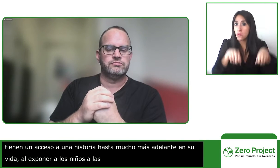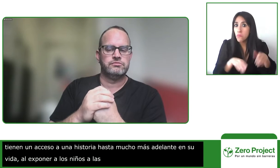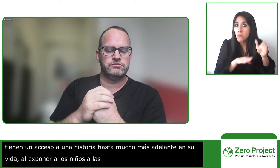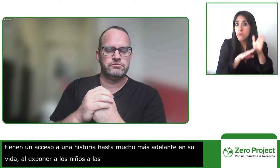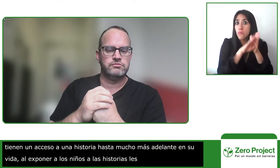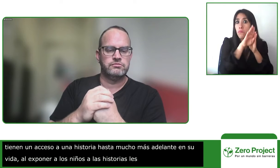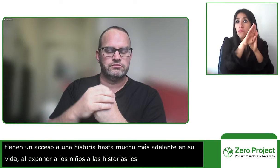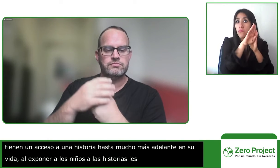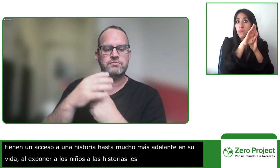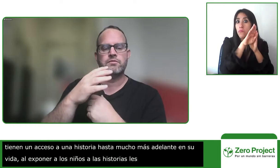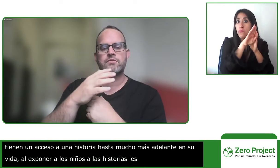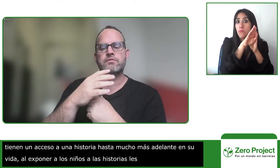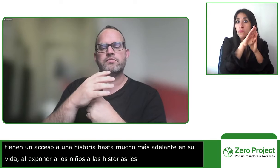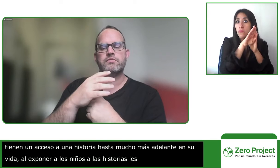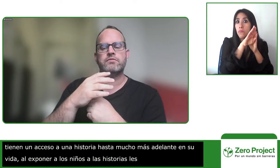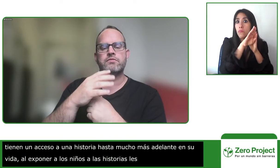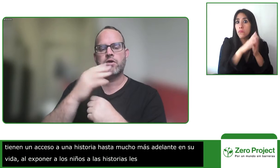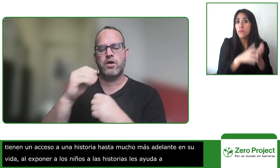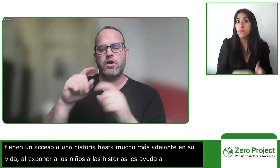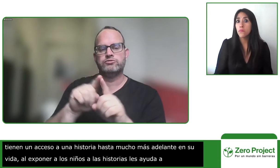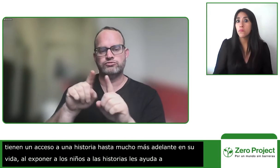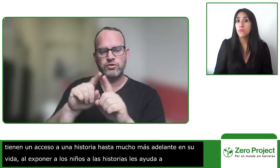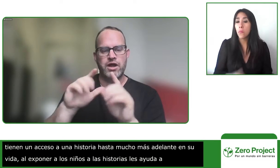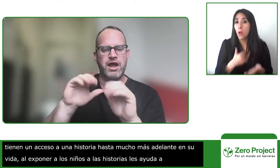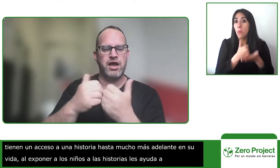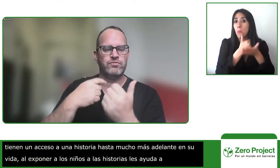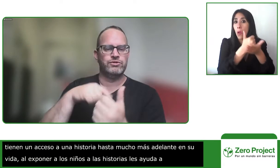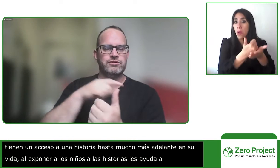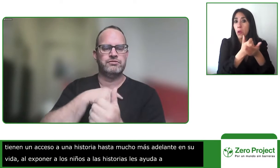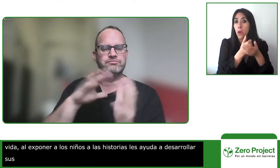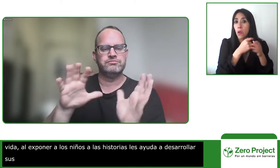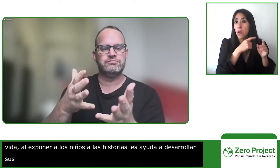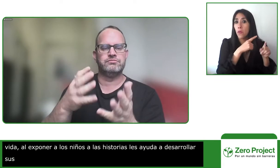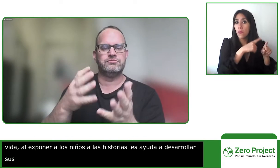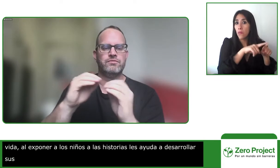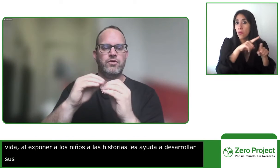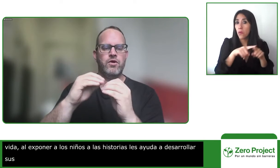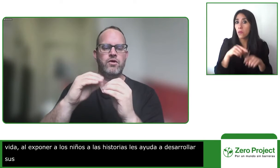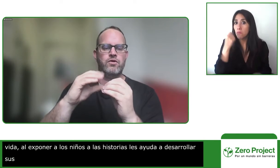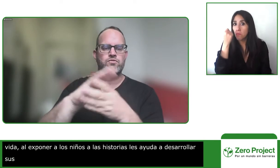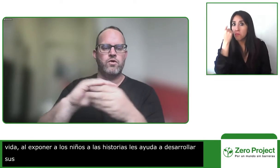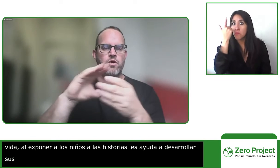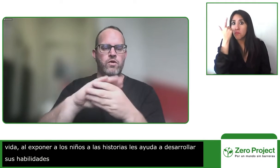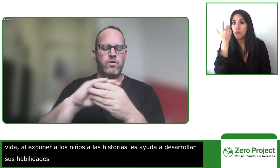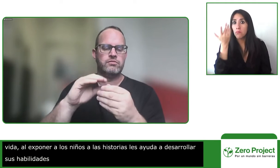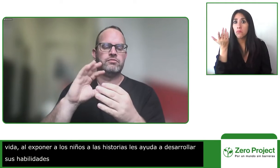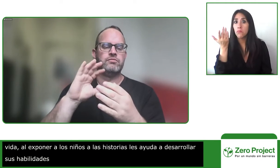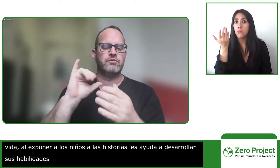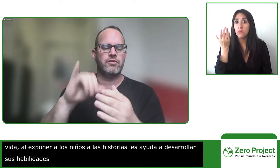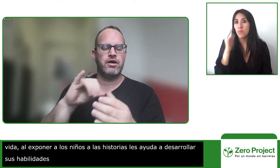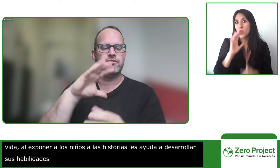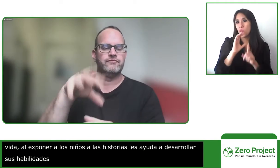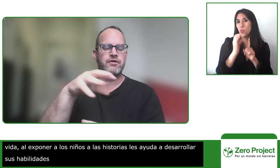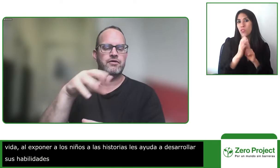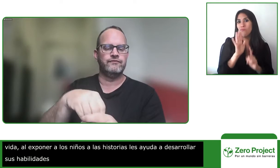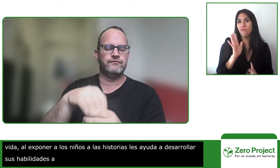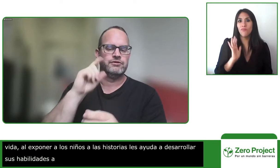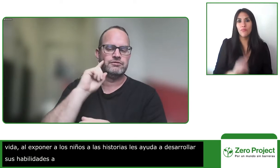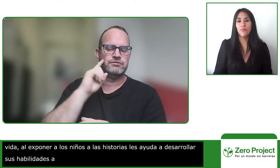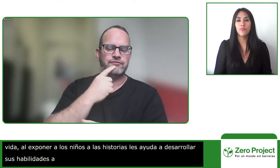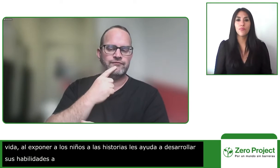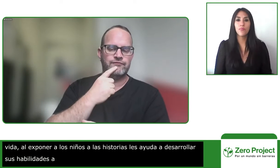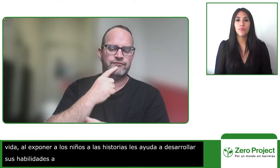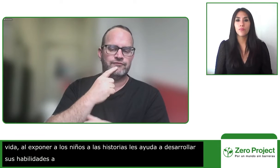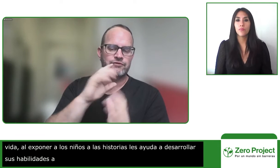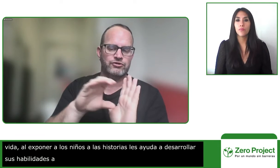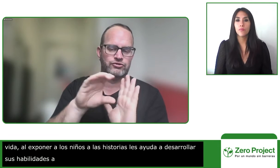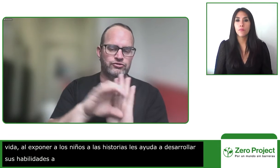culture and also it really helps